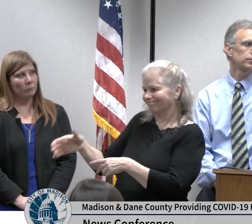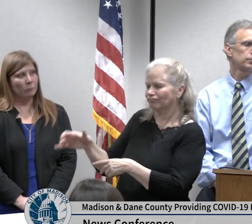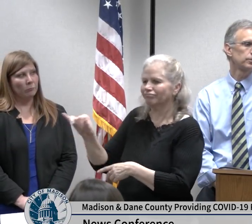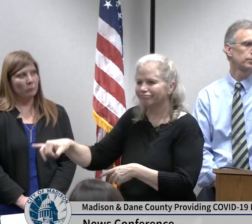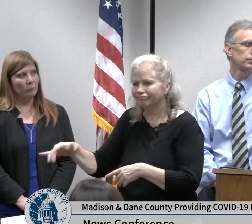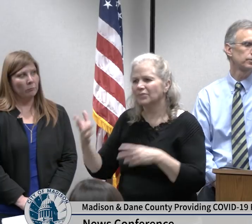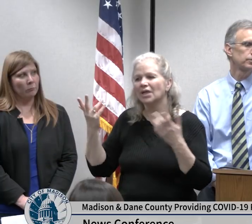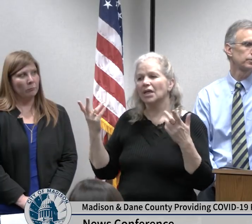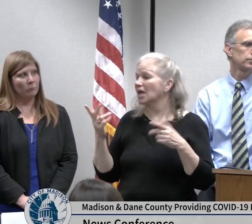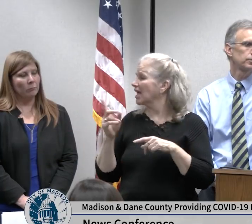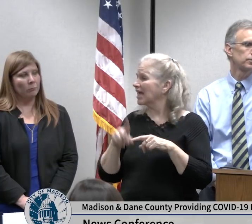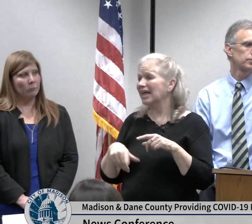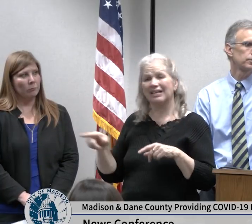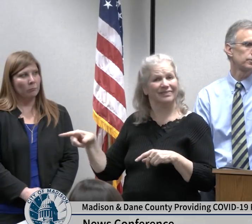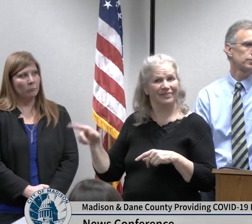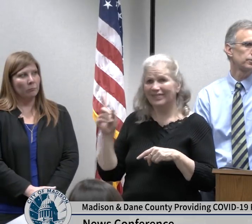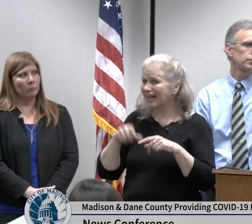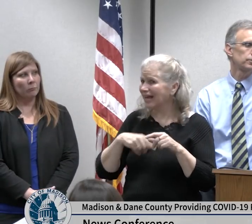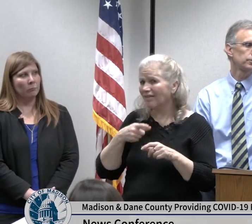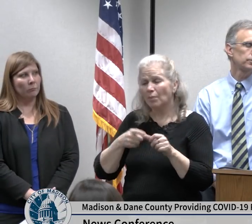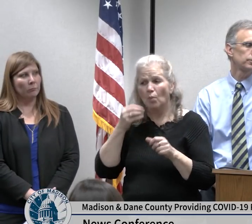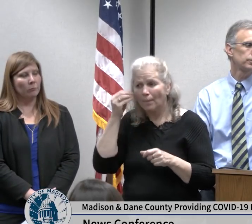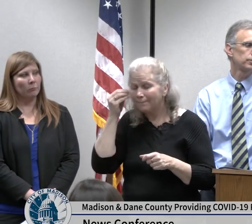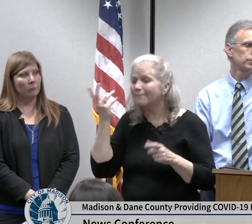likely be in a similar situation as the county but we're still working on that